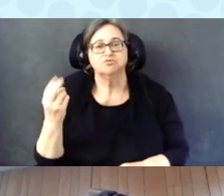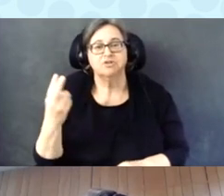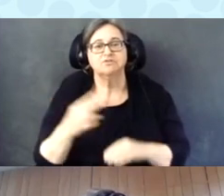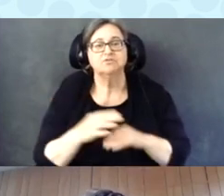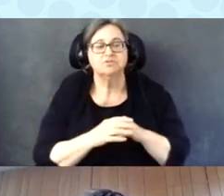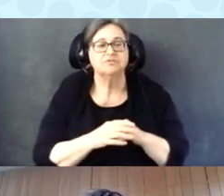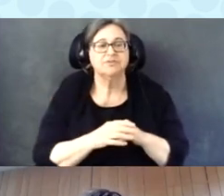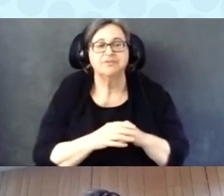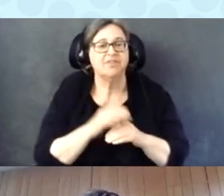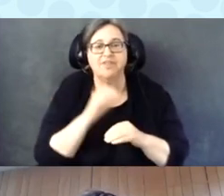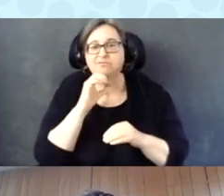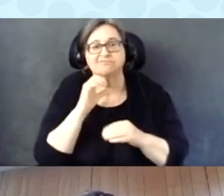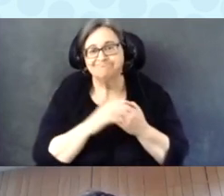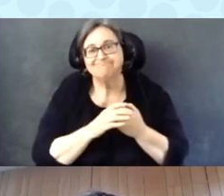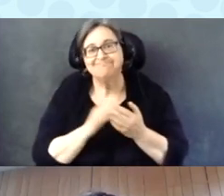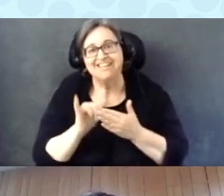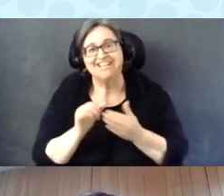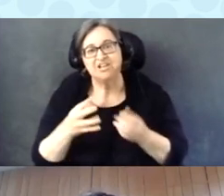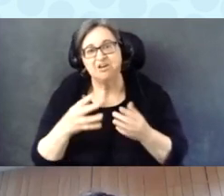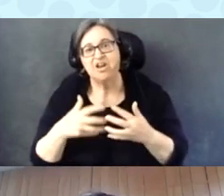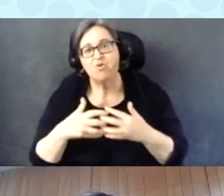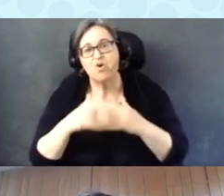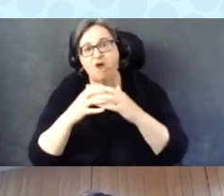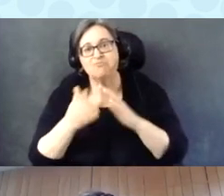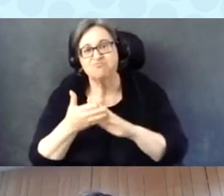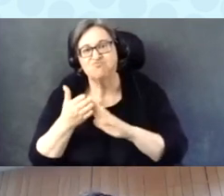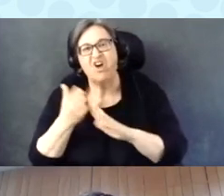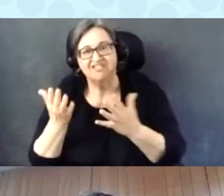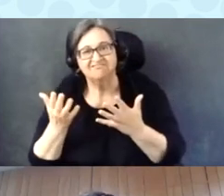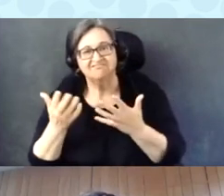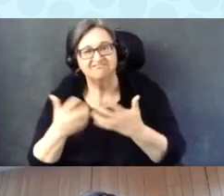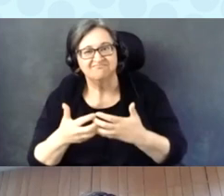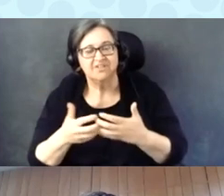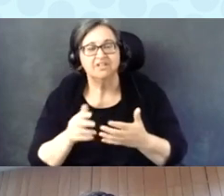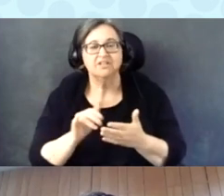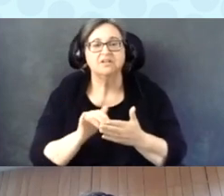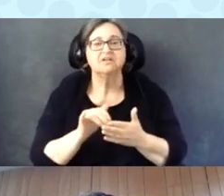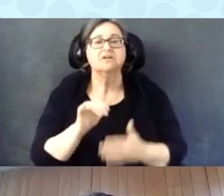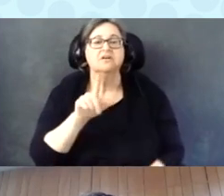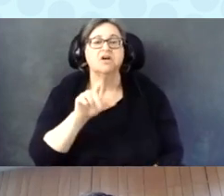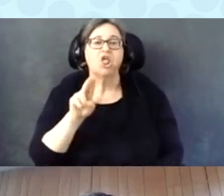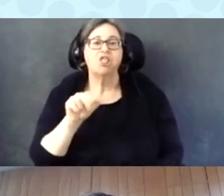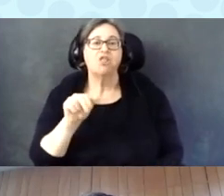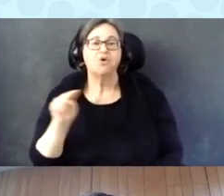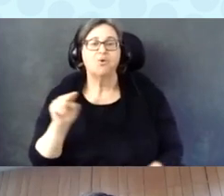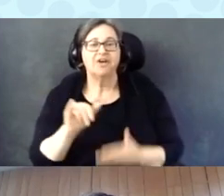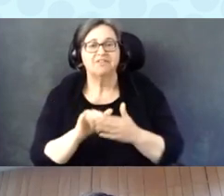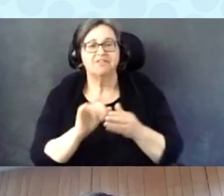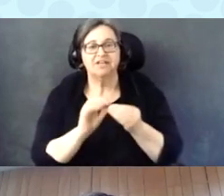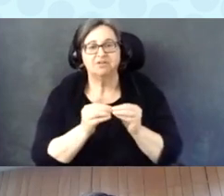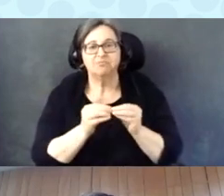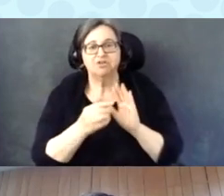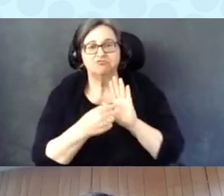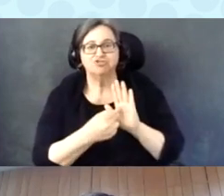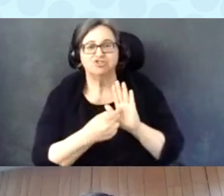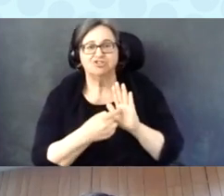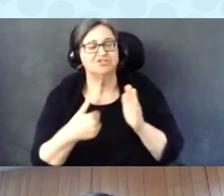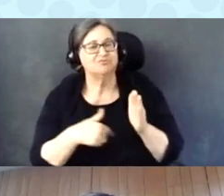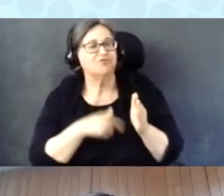Yeah, so this data shows, I think, what we all know anecdotally, in